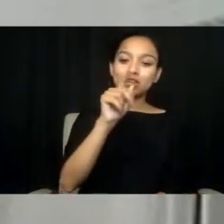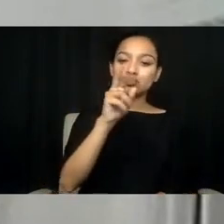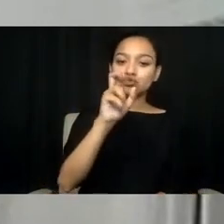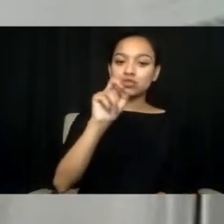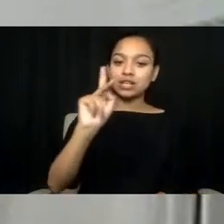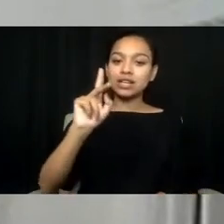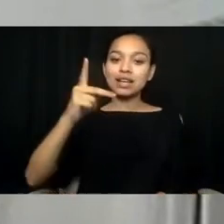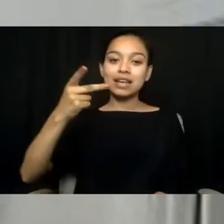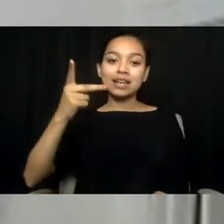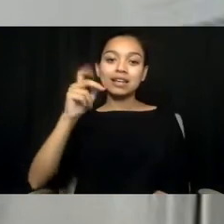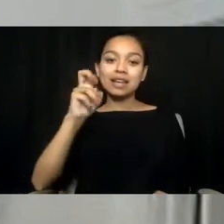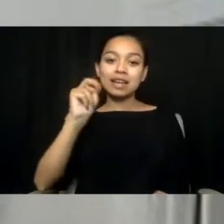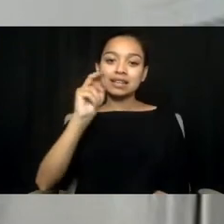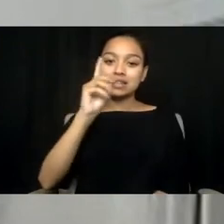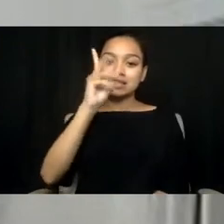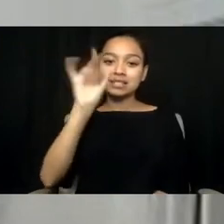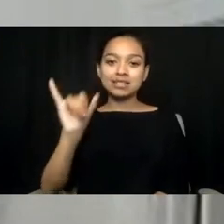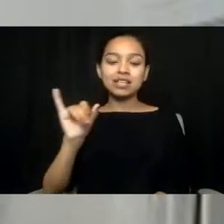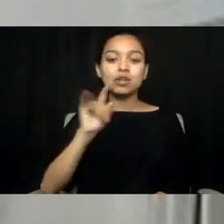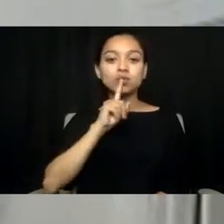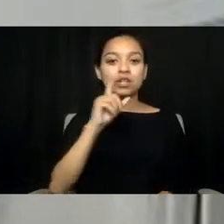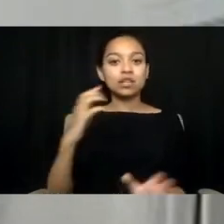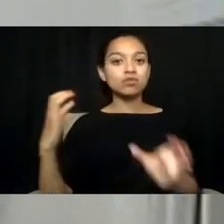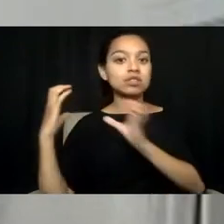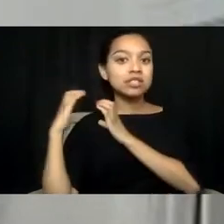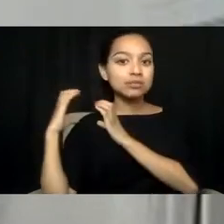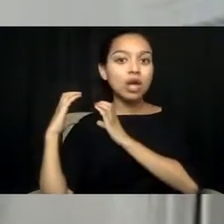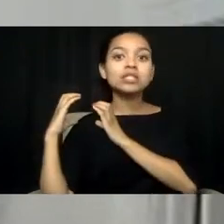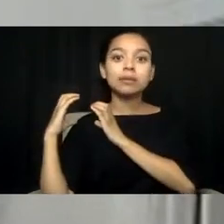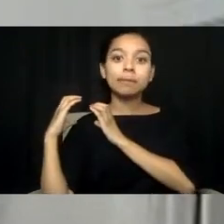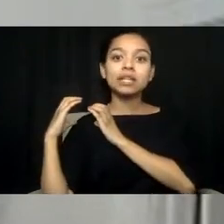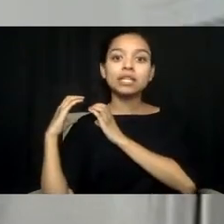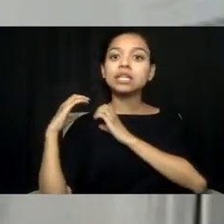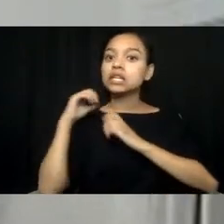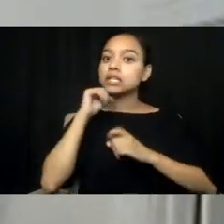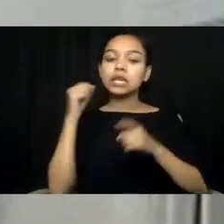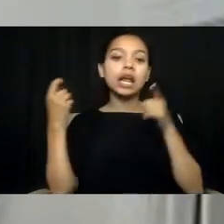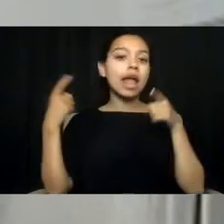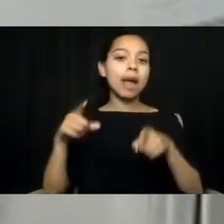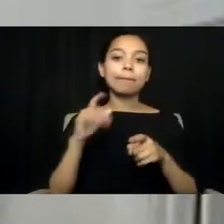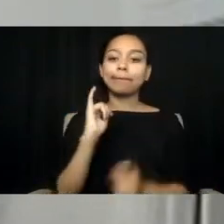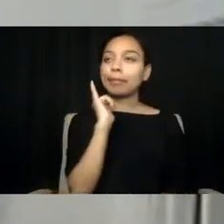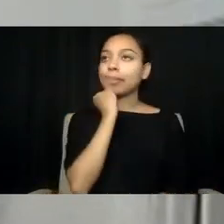of it didn't happen by accident that we have an inequitable system.